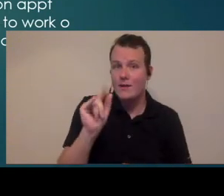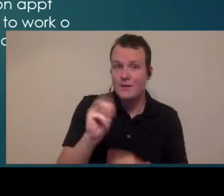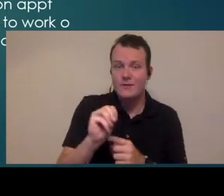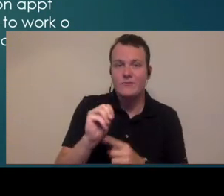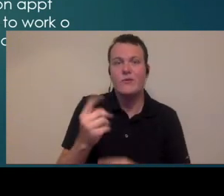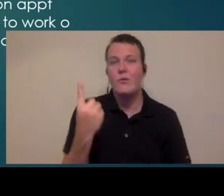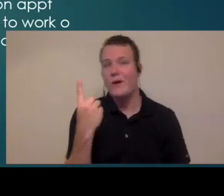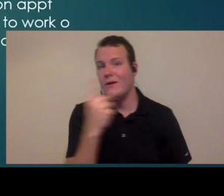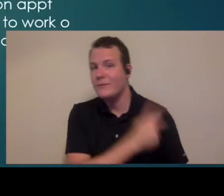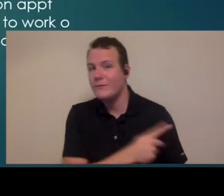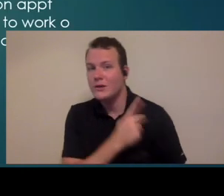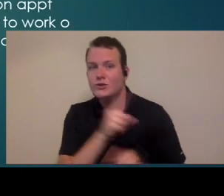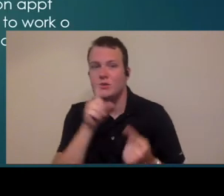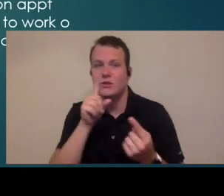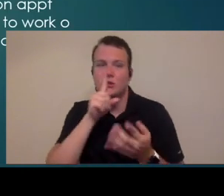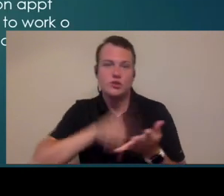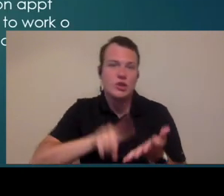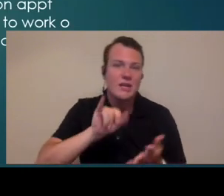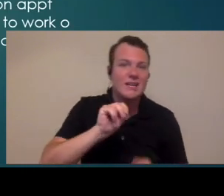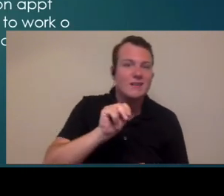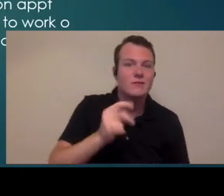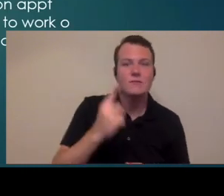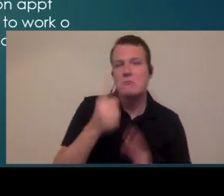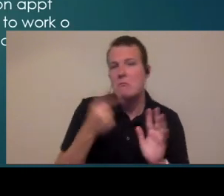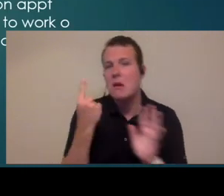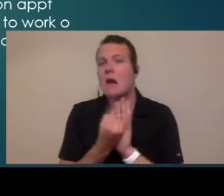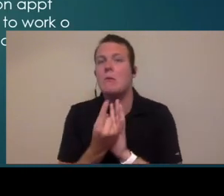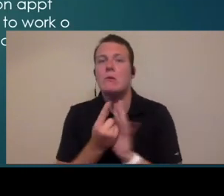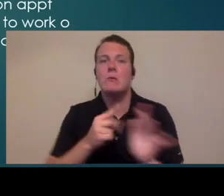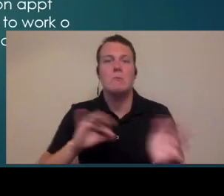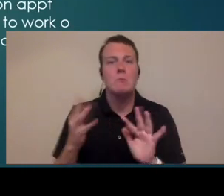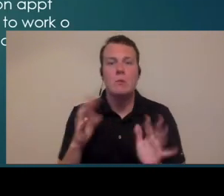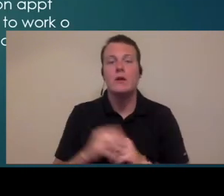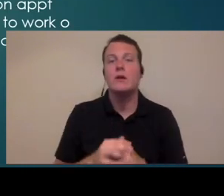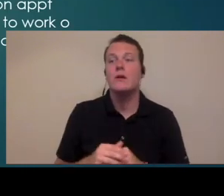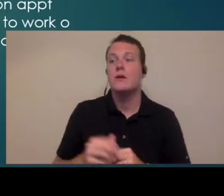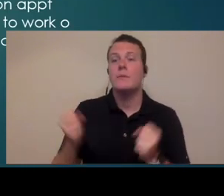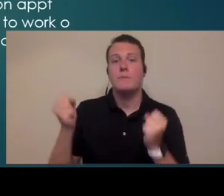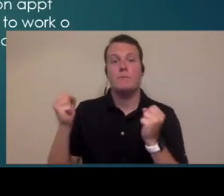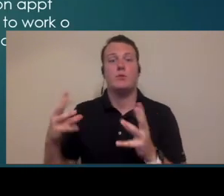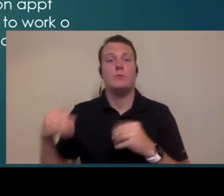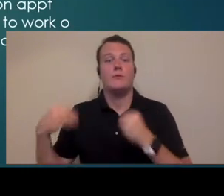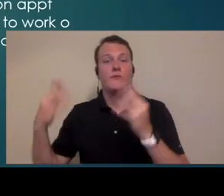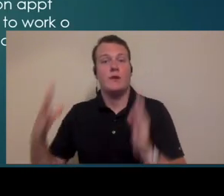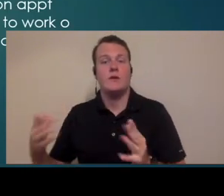checking in and out one patient you know every hour so versus multiple provider